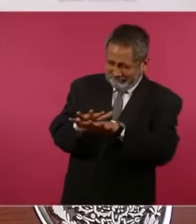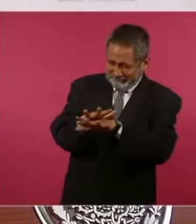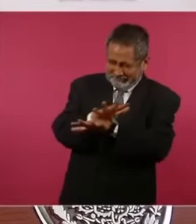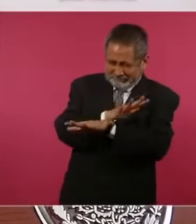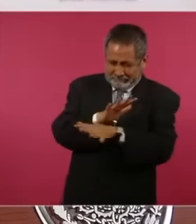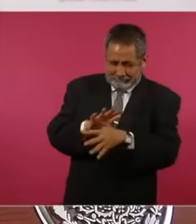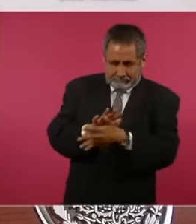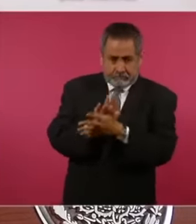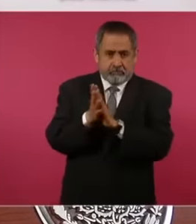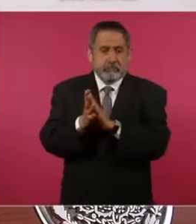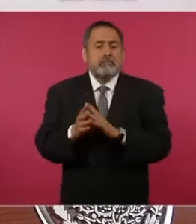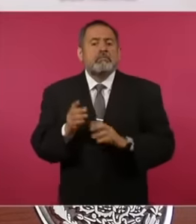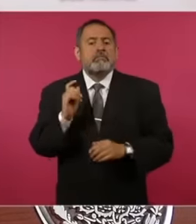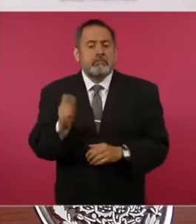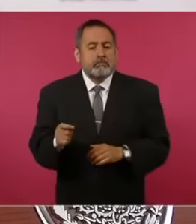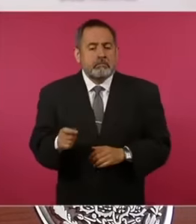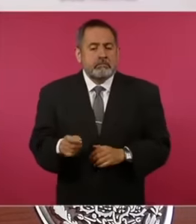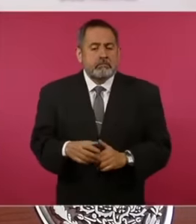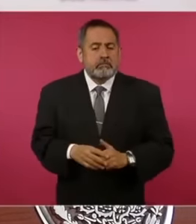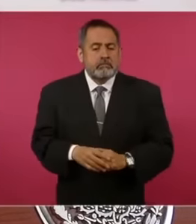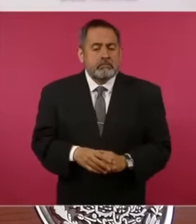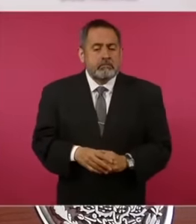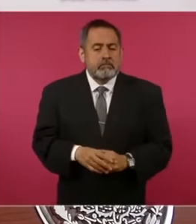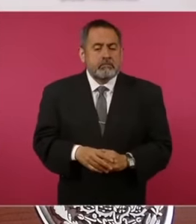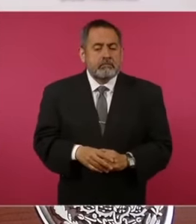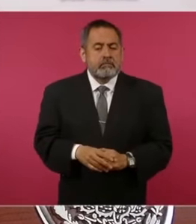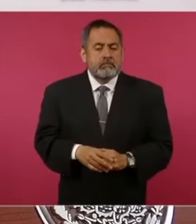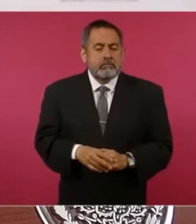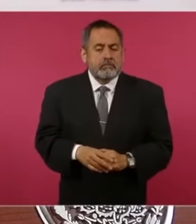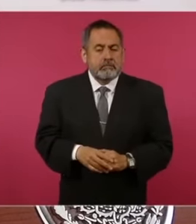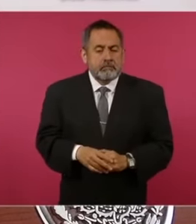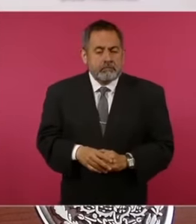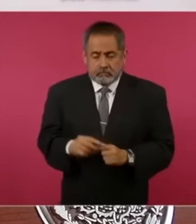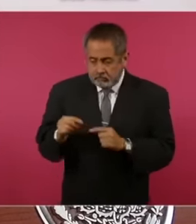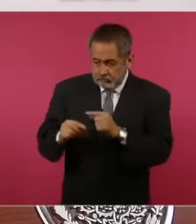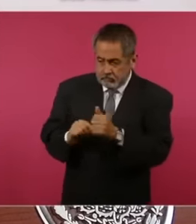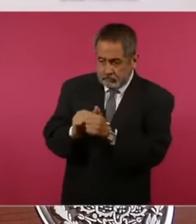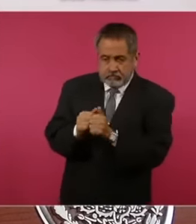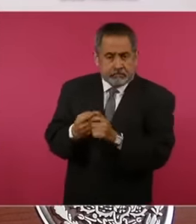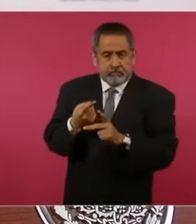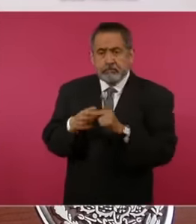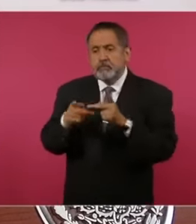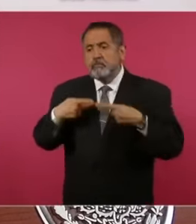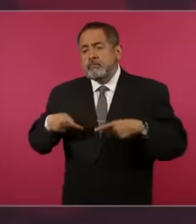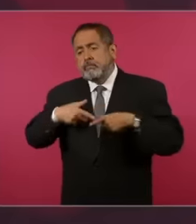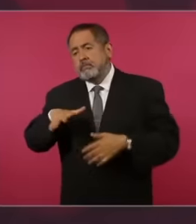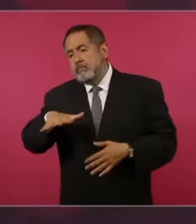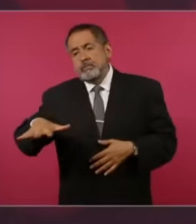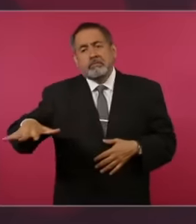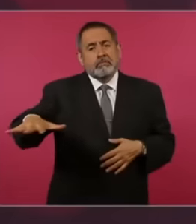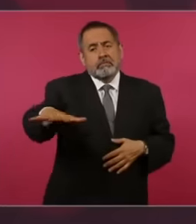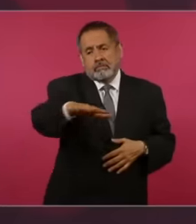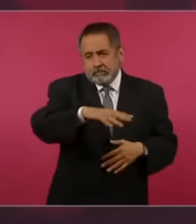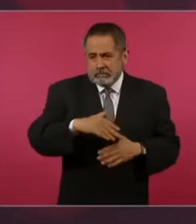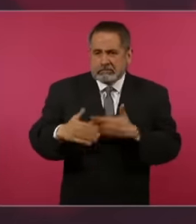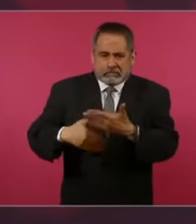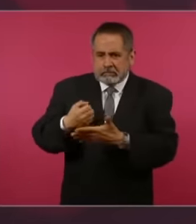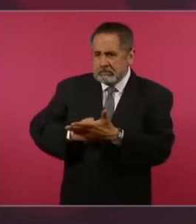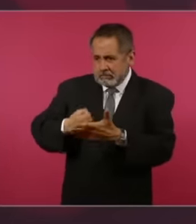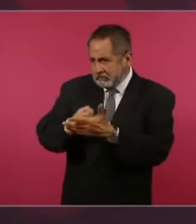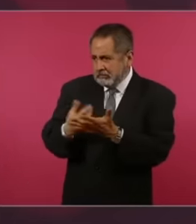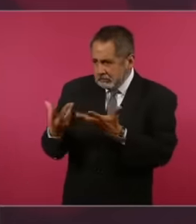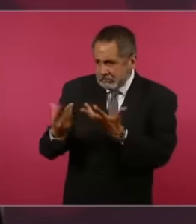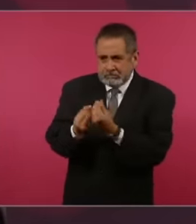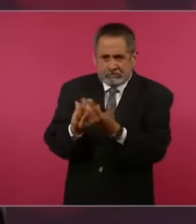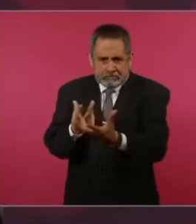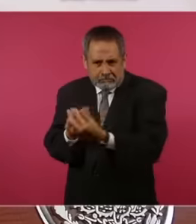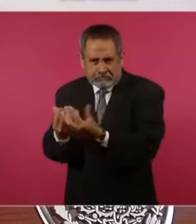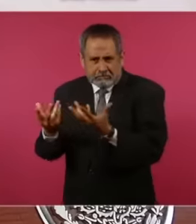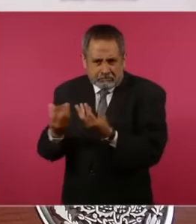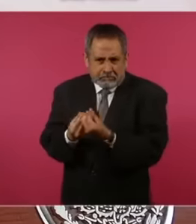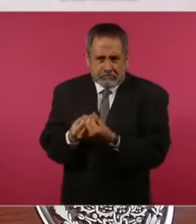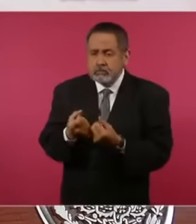was generated from below and together it is not a vanguard it is not